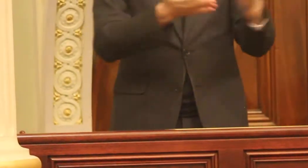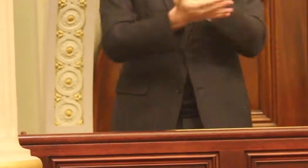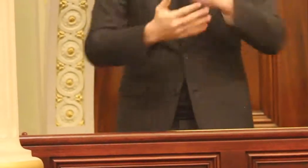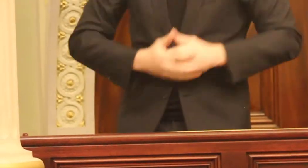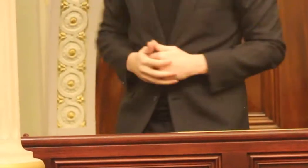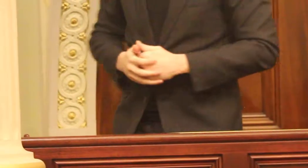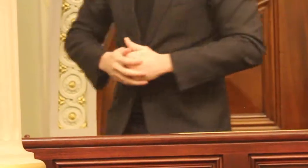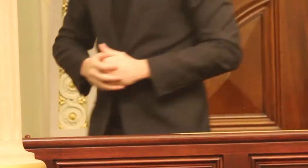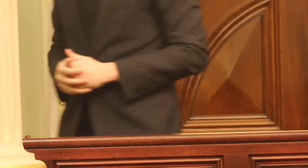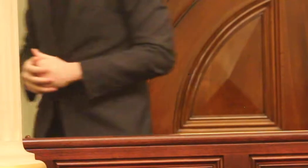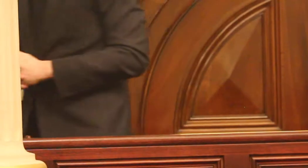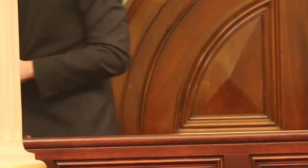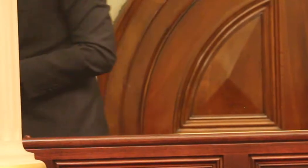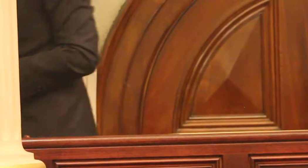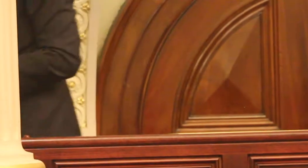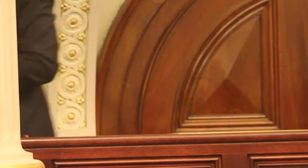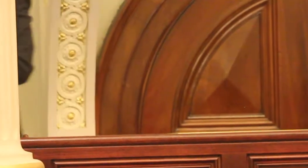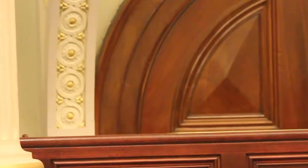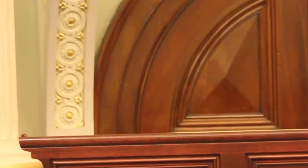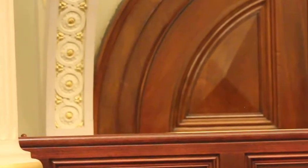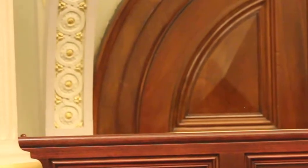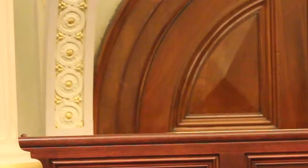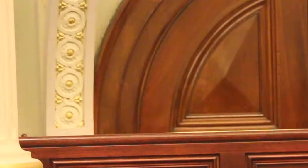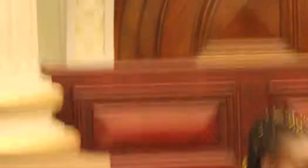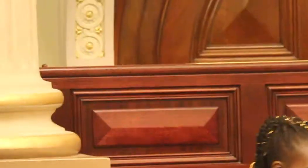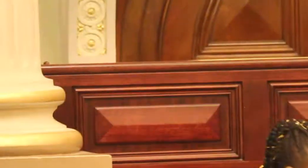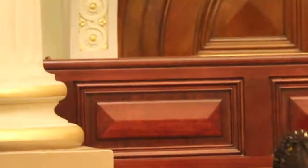thank you Member, if I could have another Member from opposed - I call the Honourable Member...